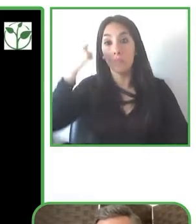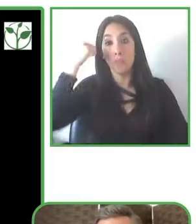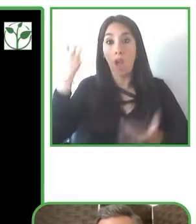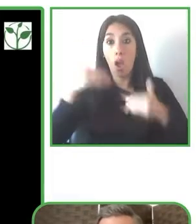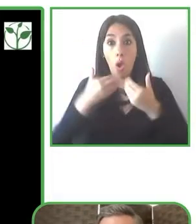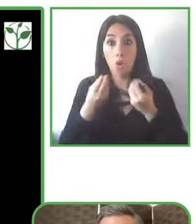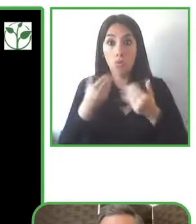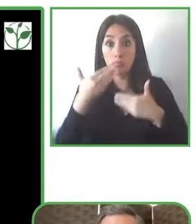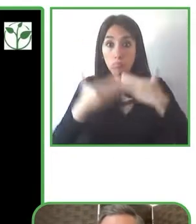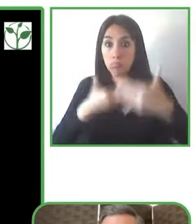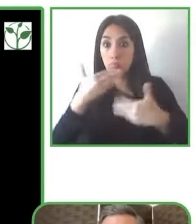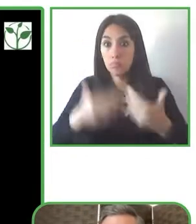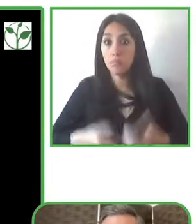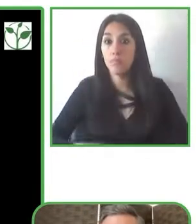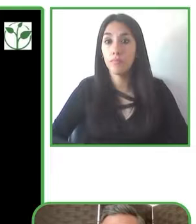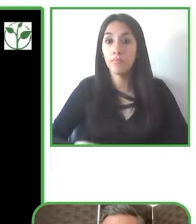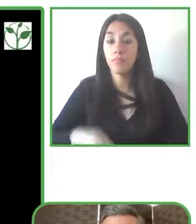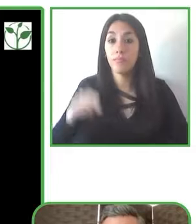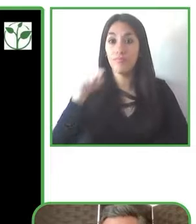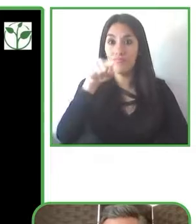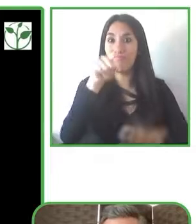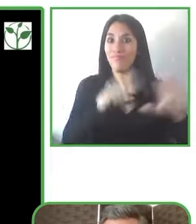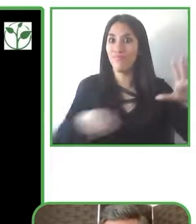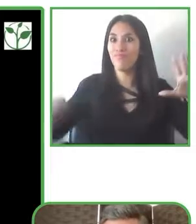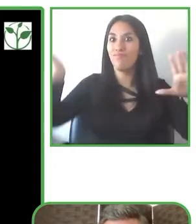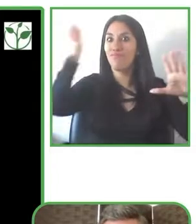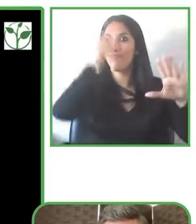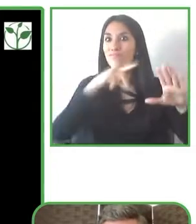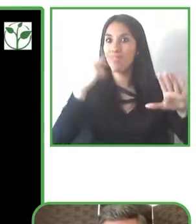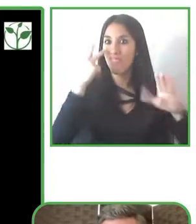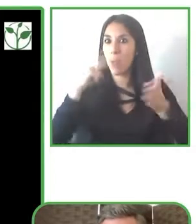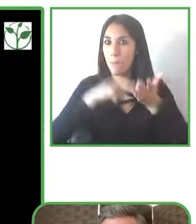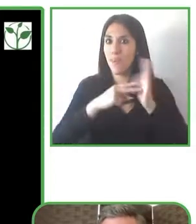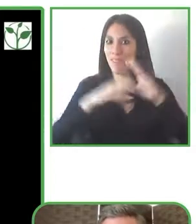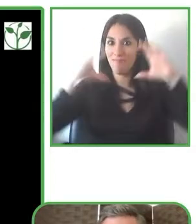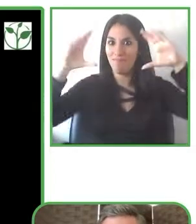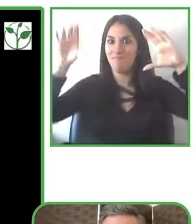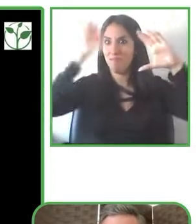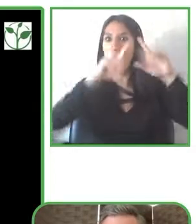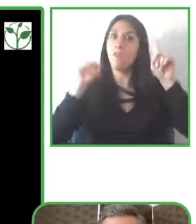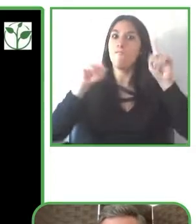transformation program to transform its individual practices and its individual